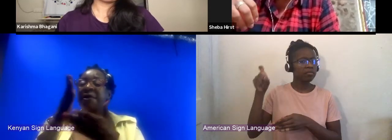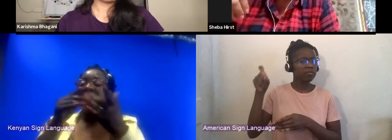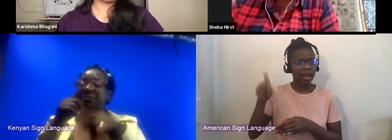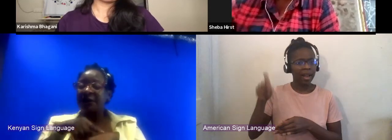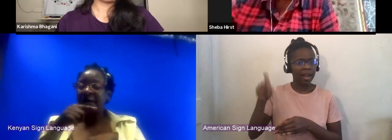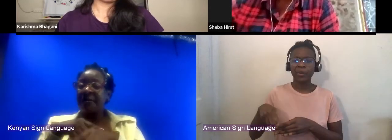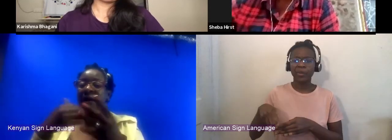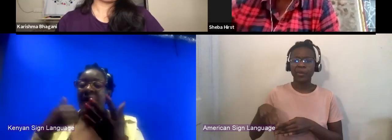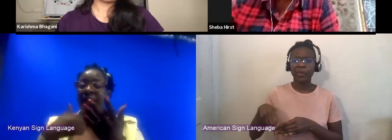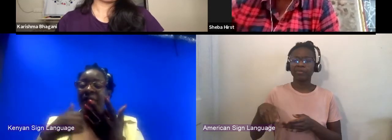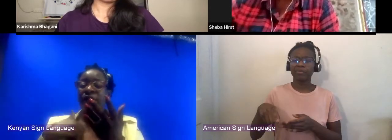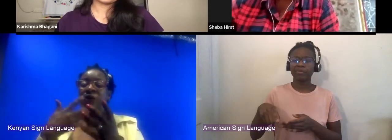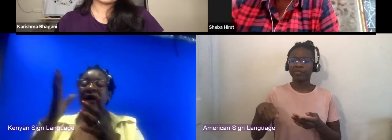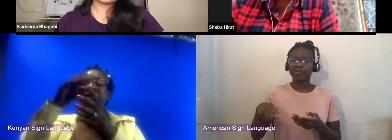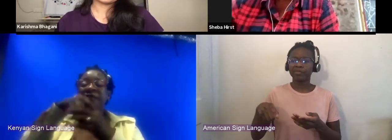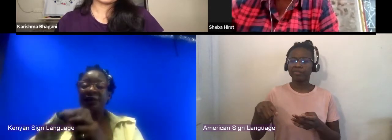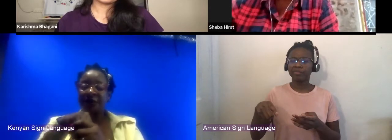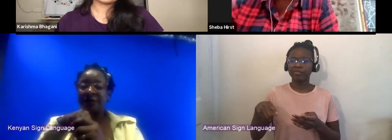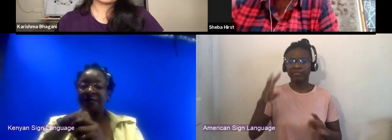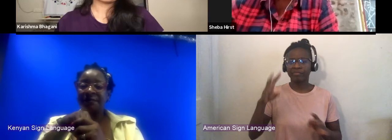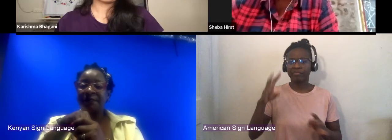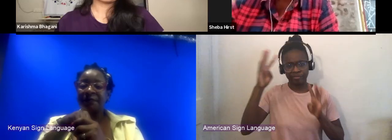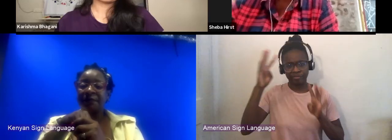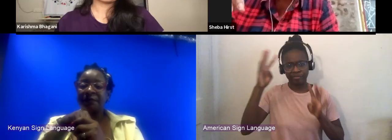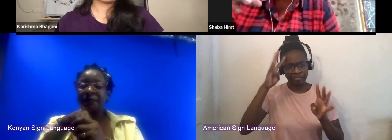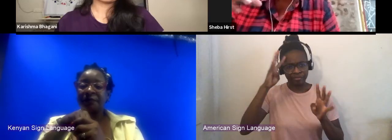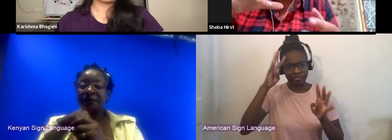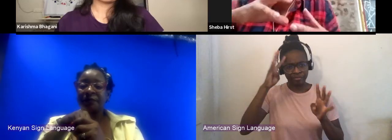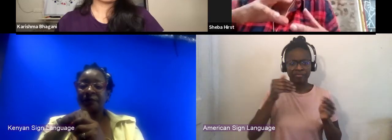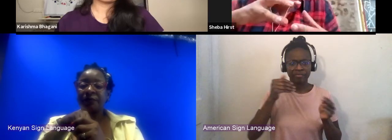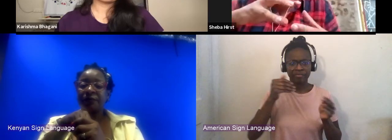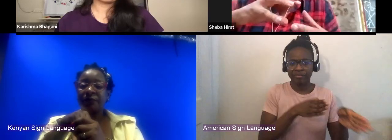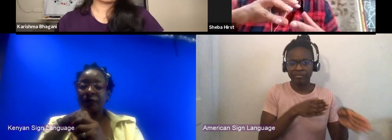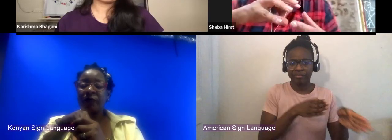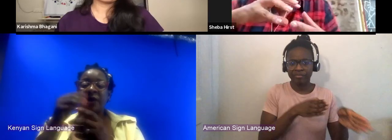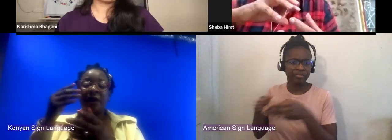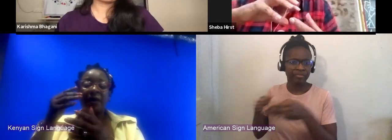the pathways that are going to get you there. So it's not really about just making your creative content